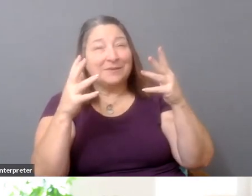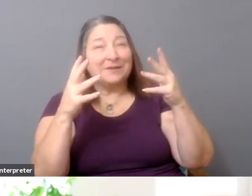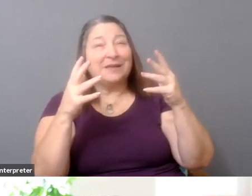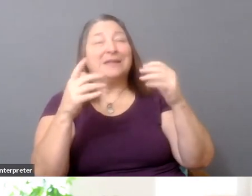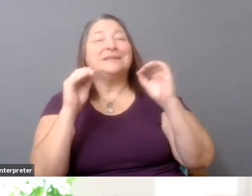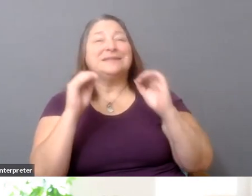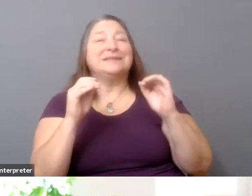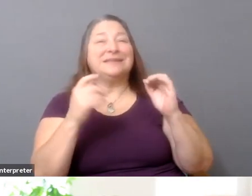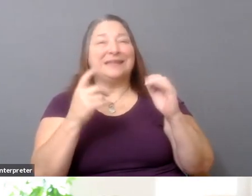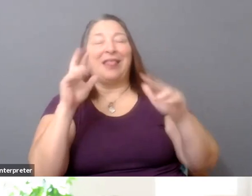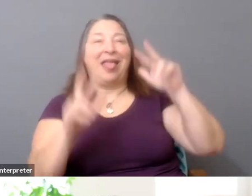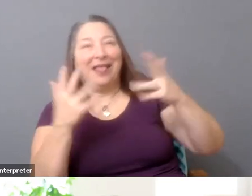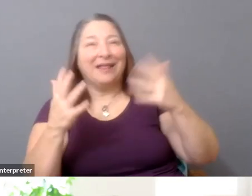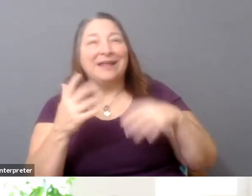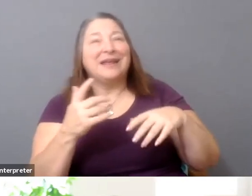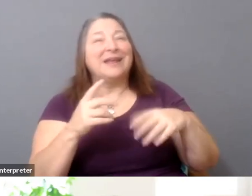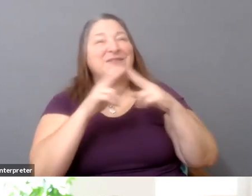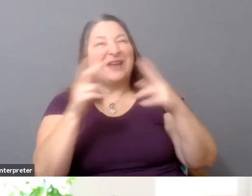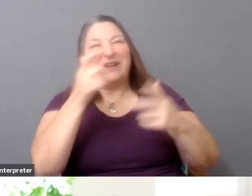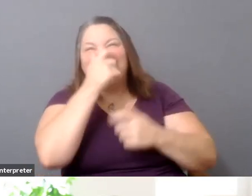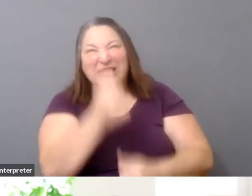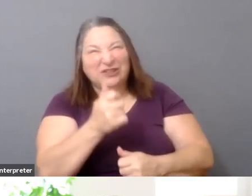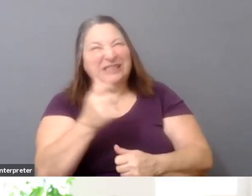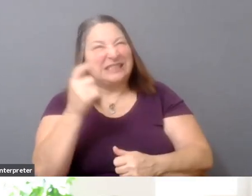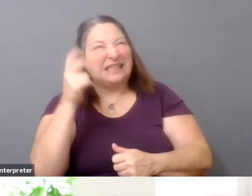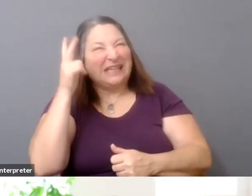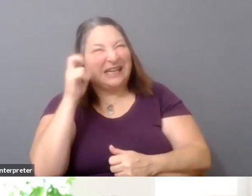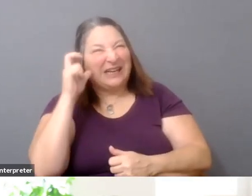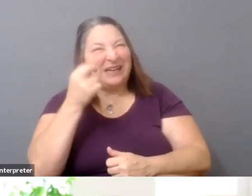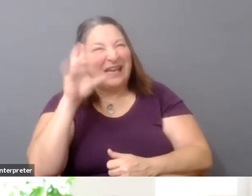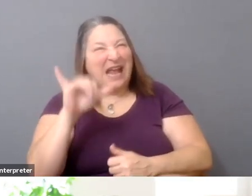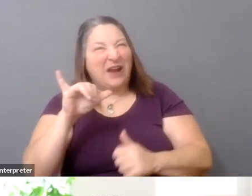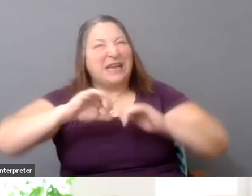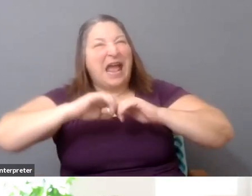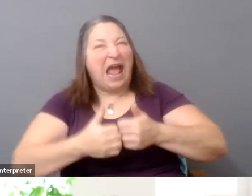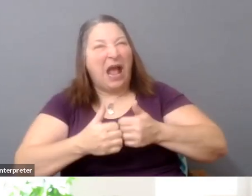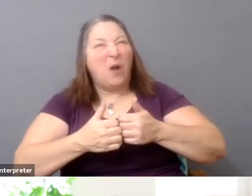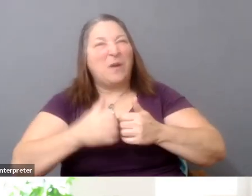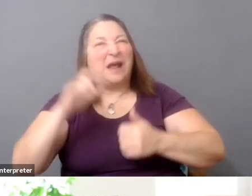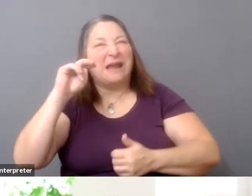I guess it was very interesting hearing, Gary, about the way about networks form based on signals.